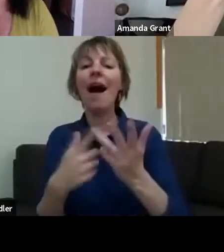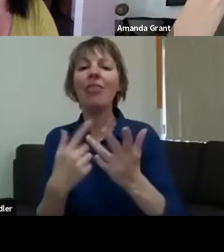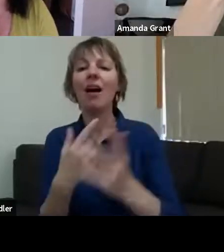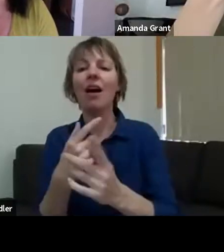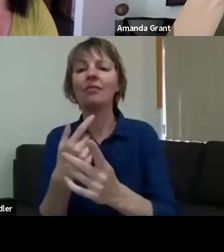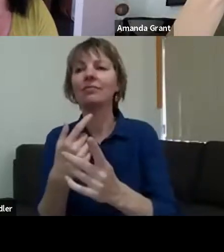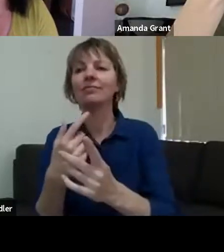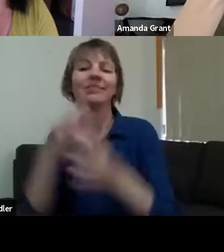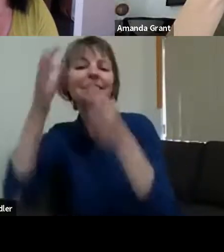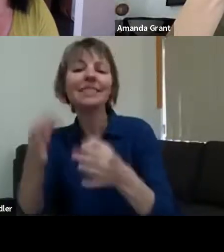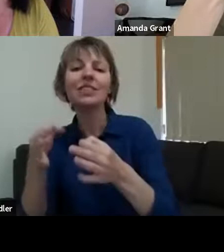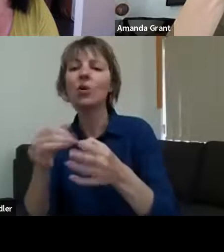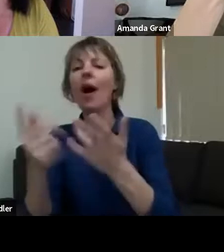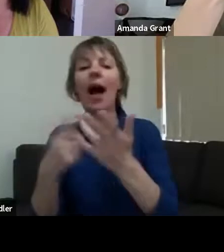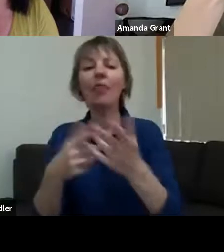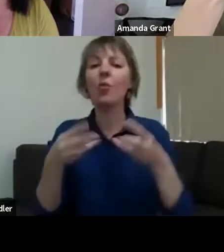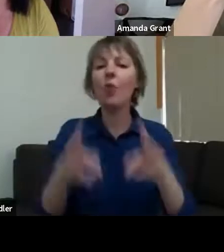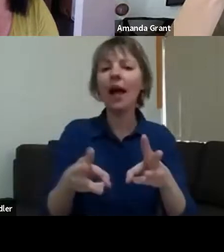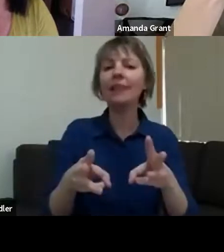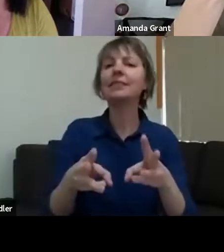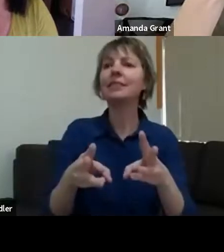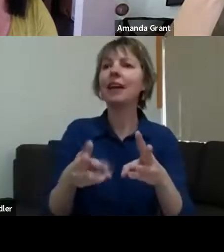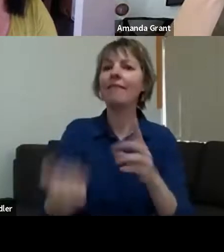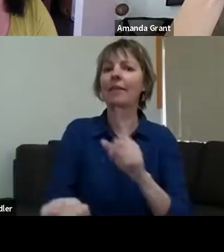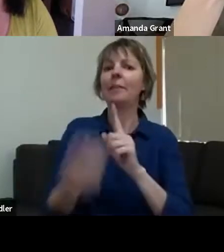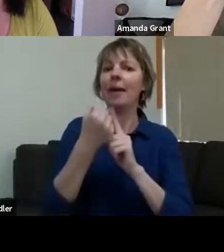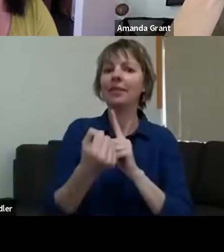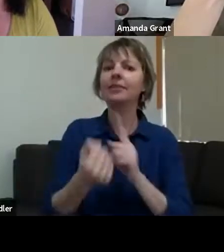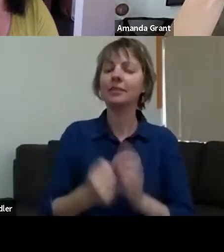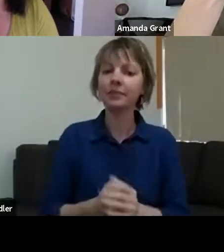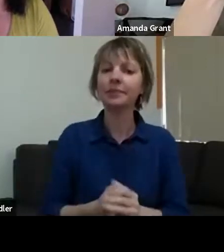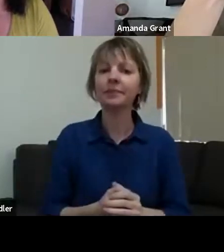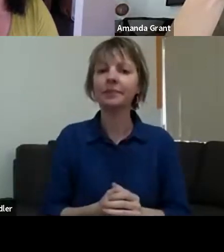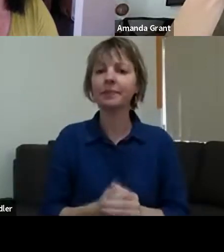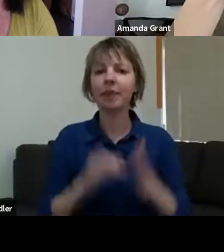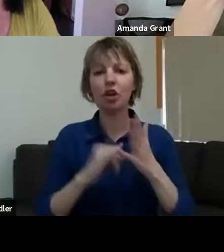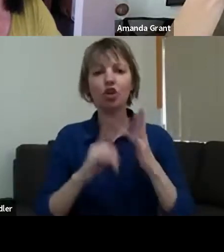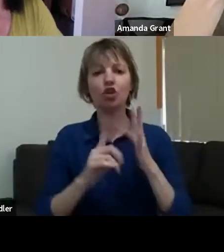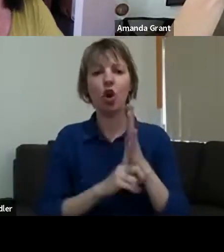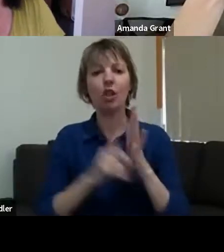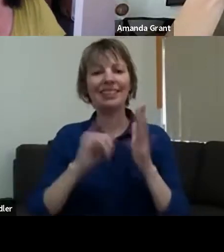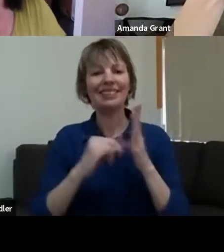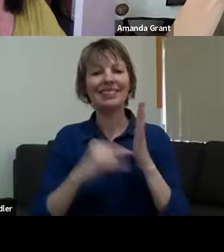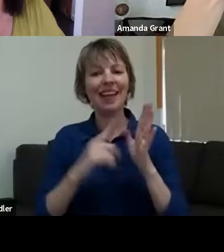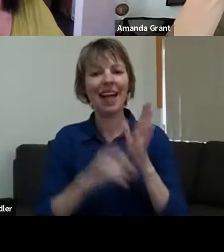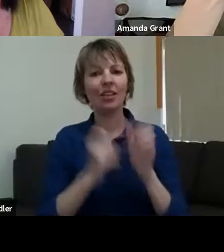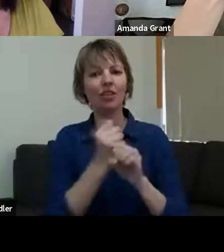solistalgia is something that really seems to be underpinning for so many people - particularly for those of us living in regional areas - you